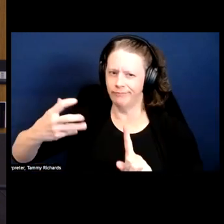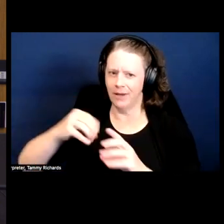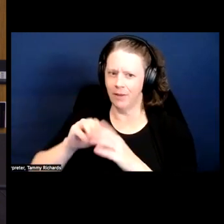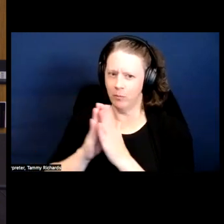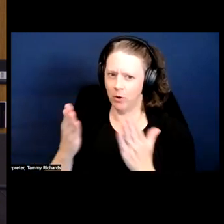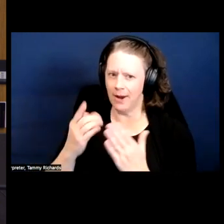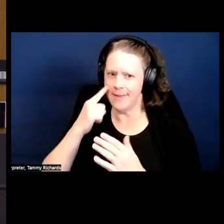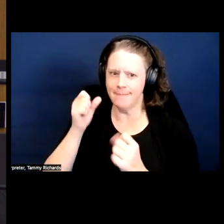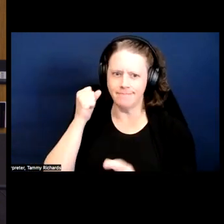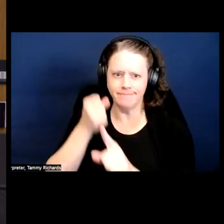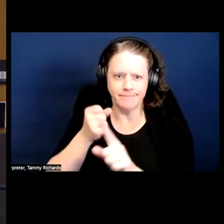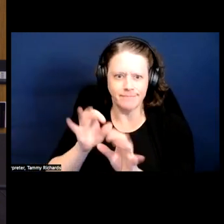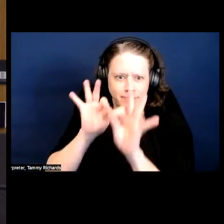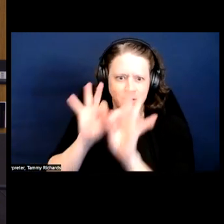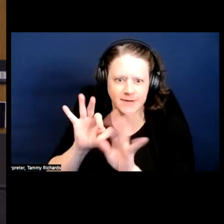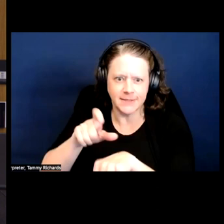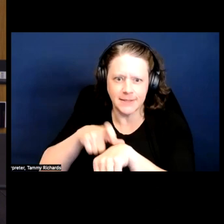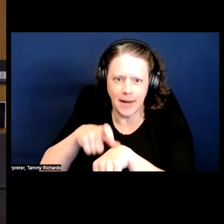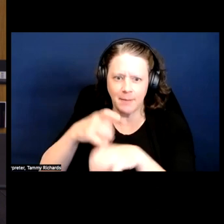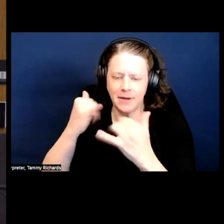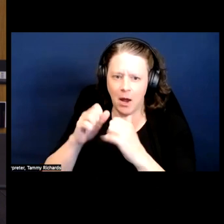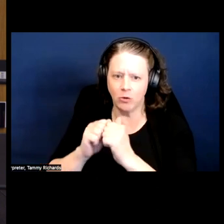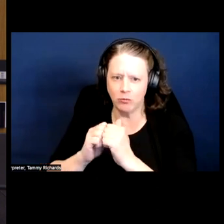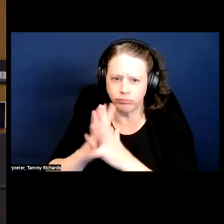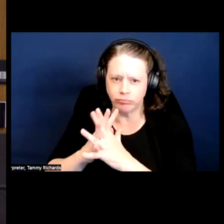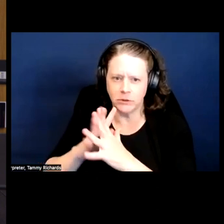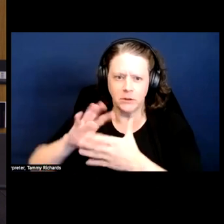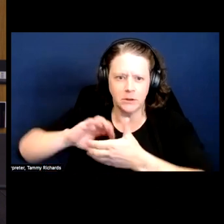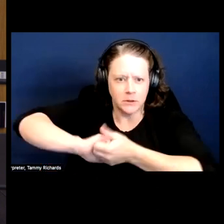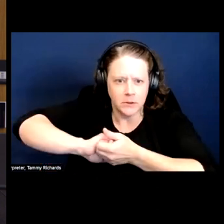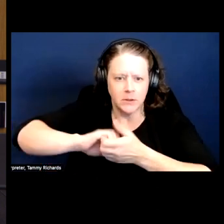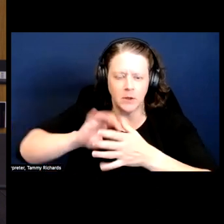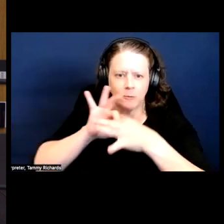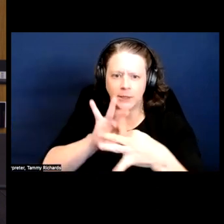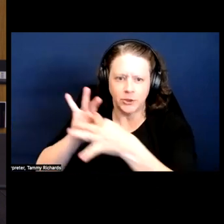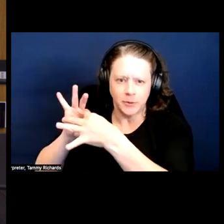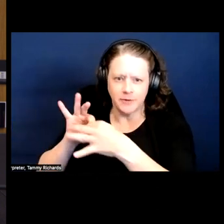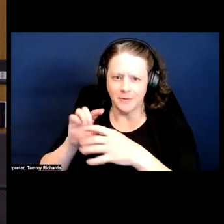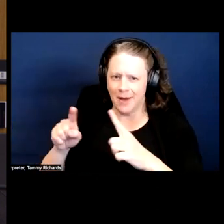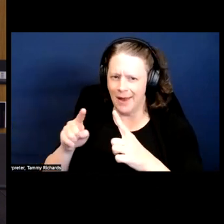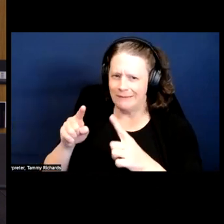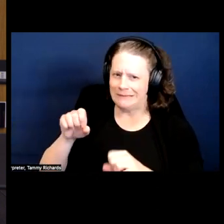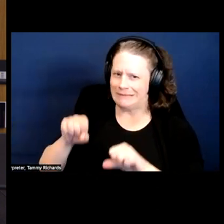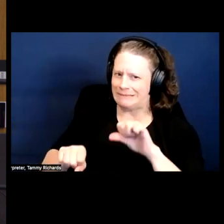the kind of crusible I want, but I'm not so sure.